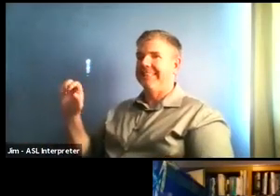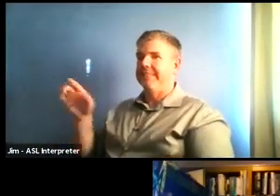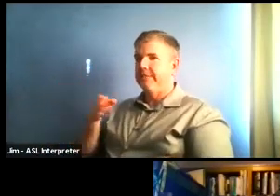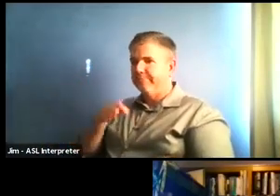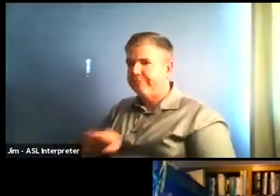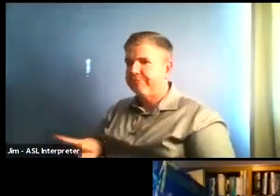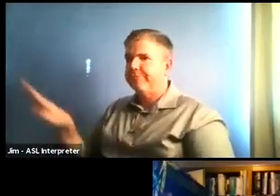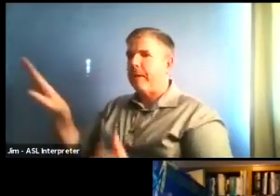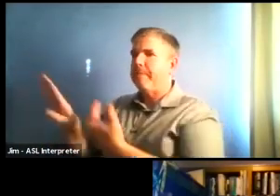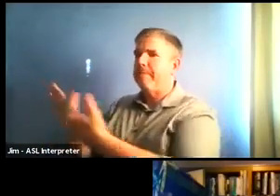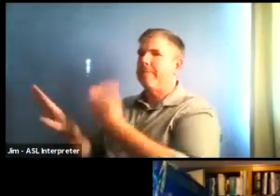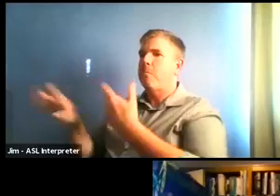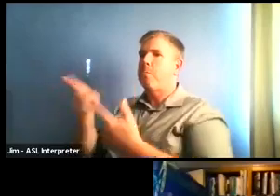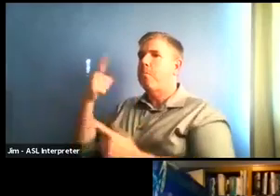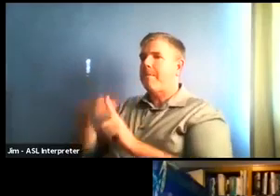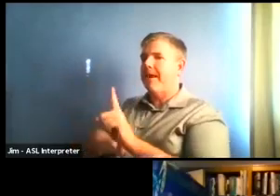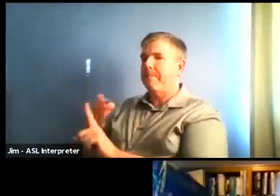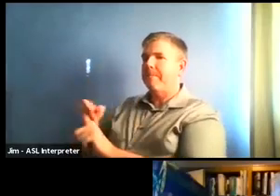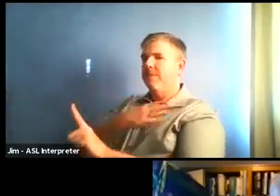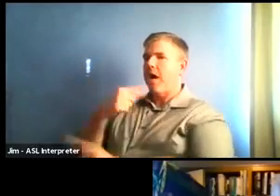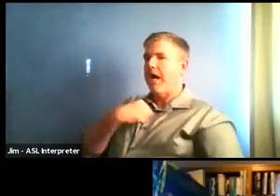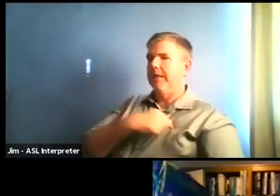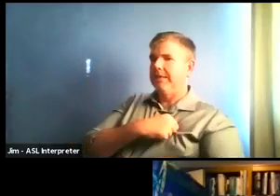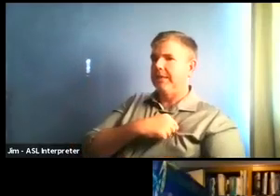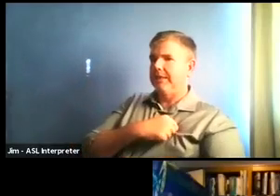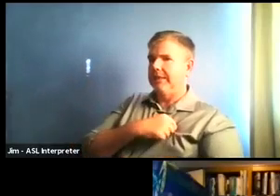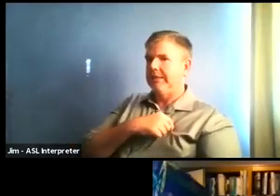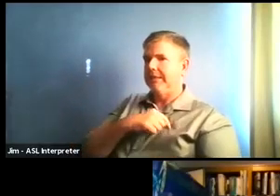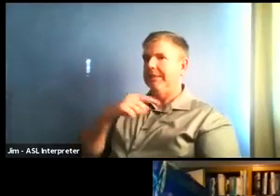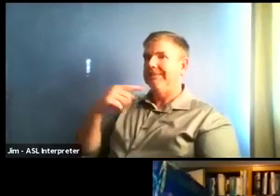And so we are probably following behind. In other words, we're seeing our decrease